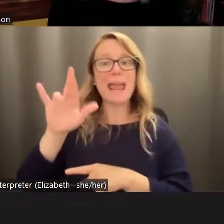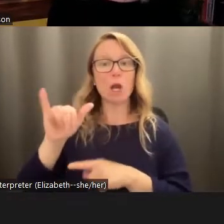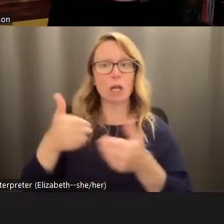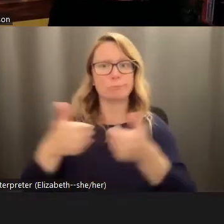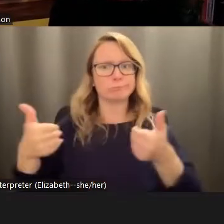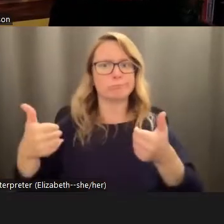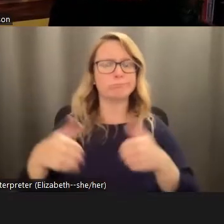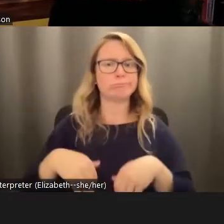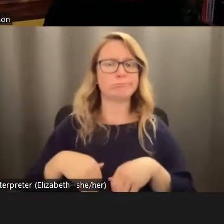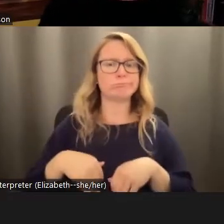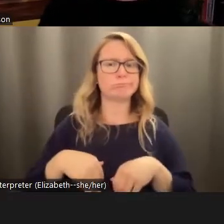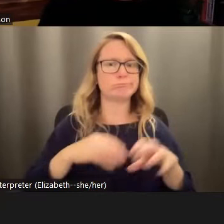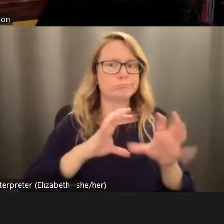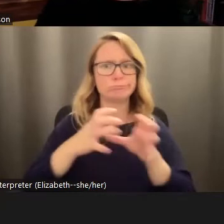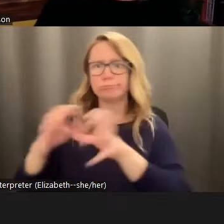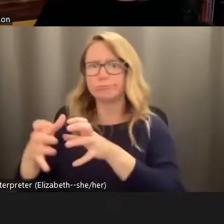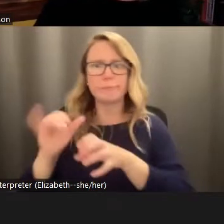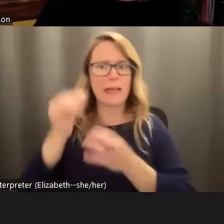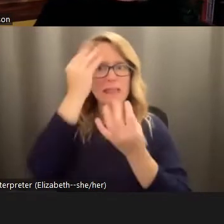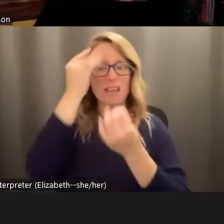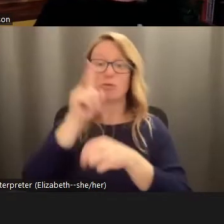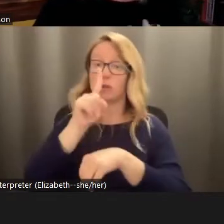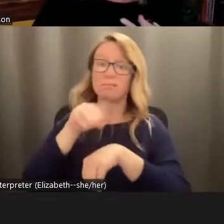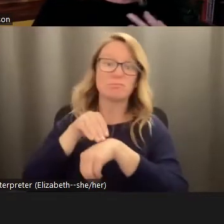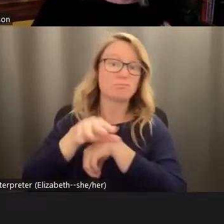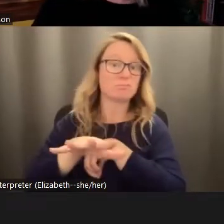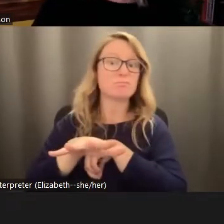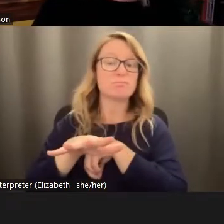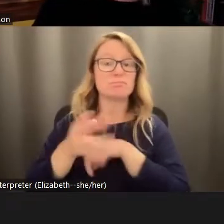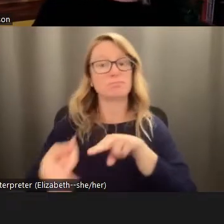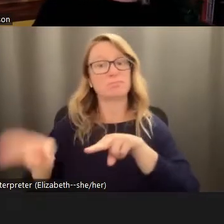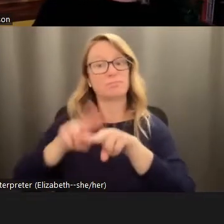contributed significantly to the rise of climate dualism in